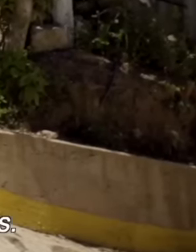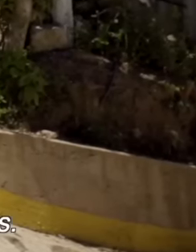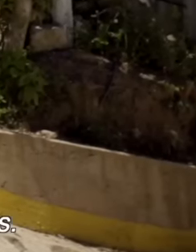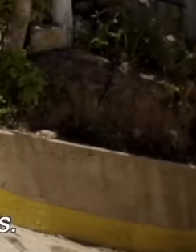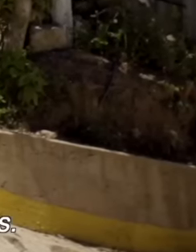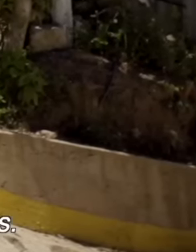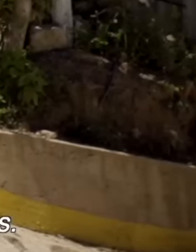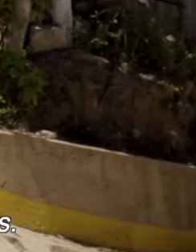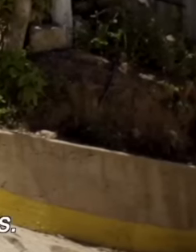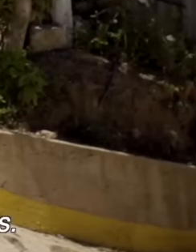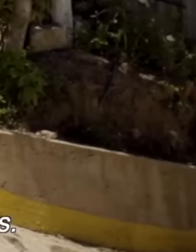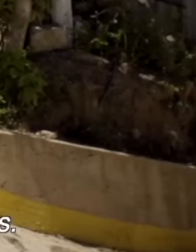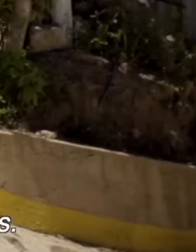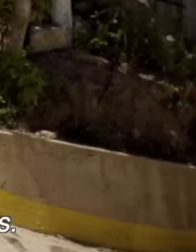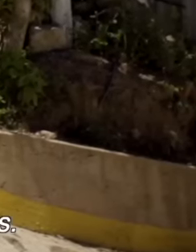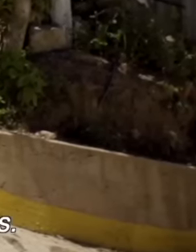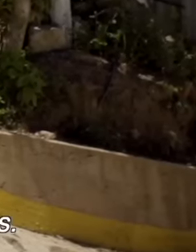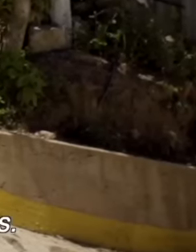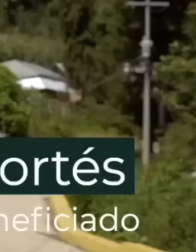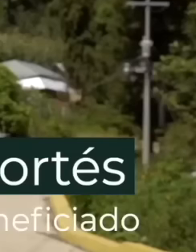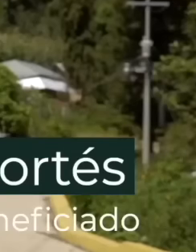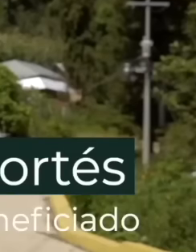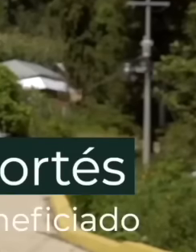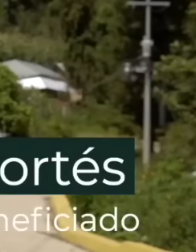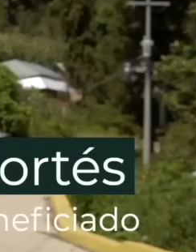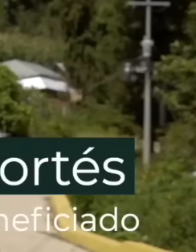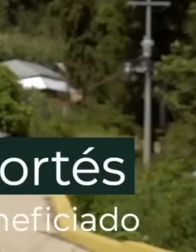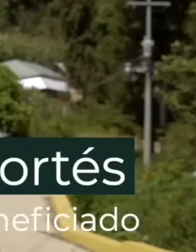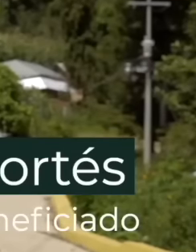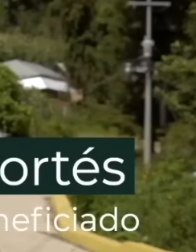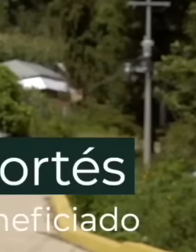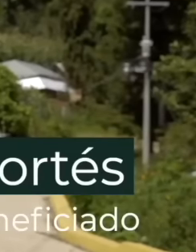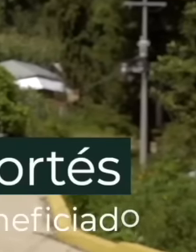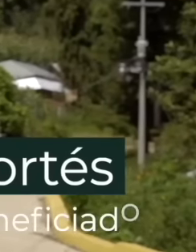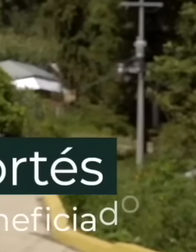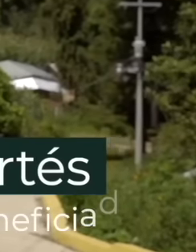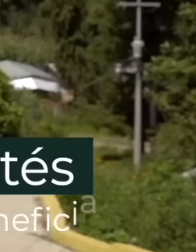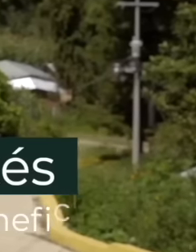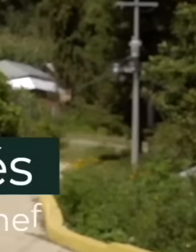ugly because the conditions were terrible before. No, nothing was known about these